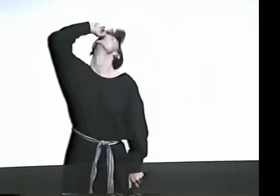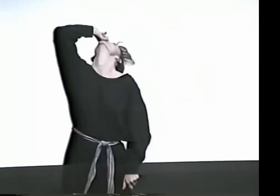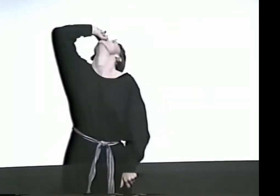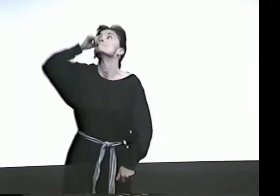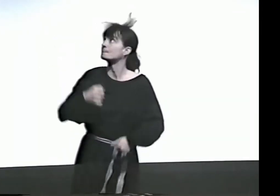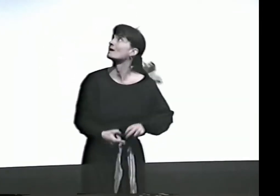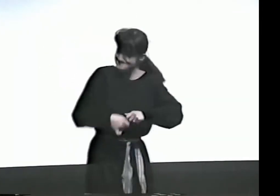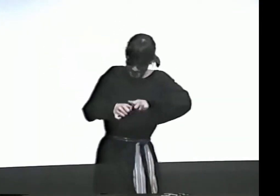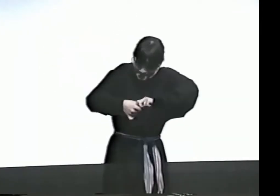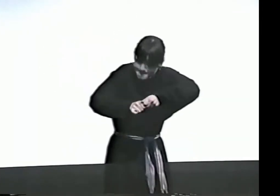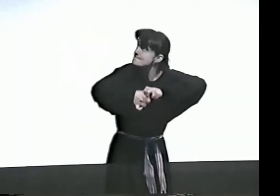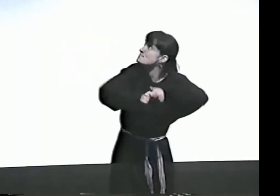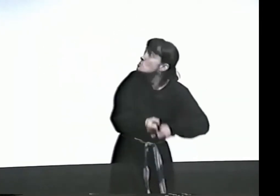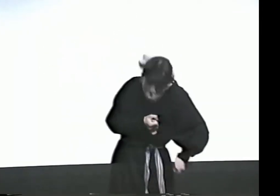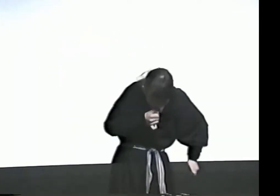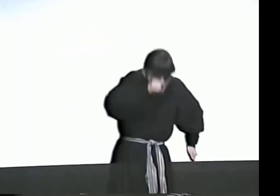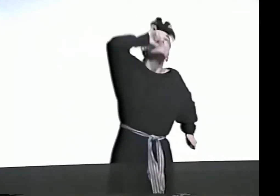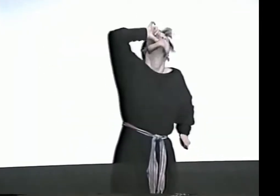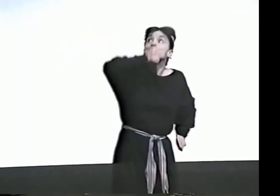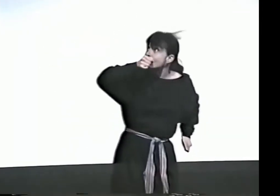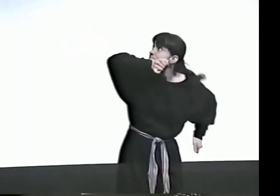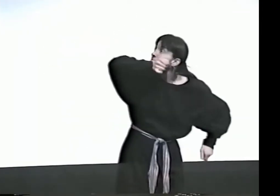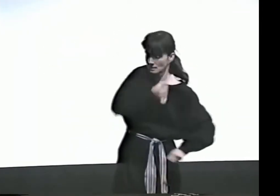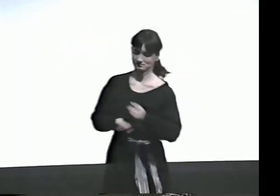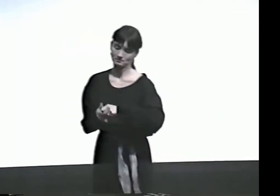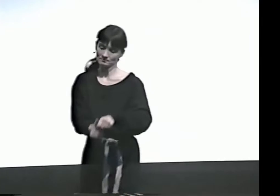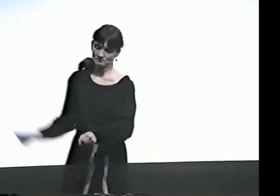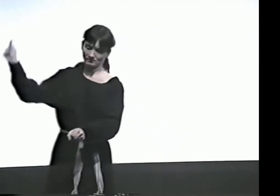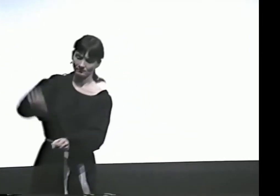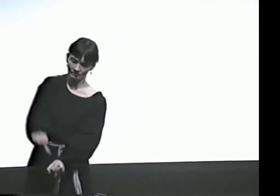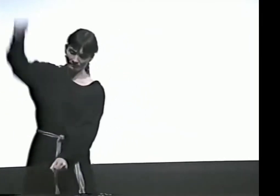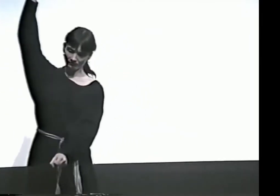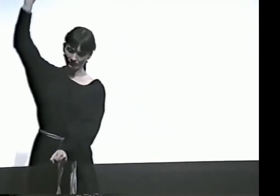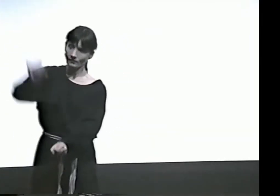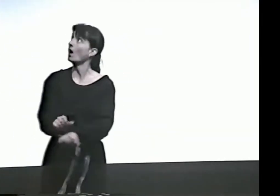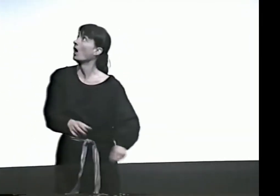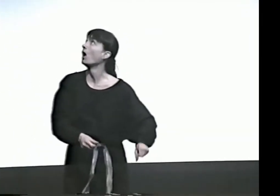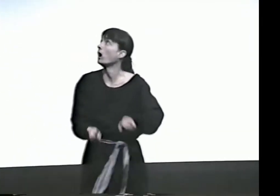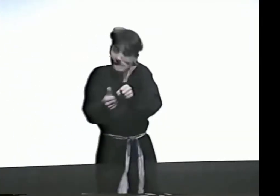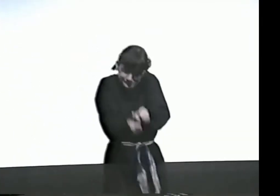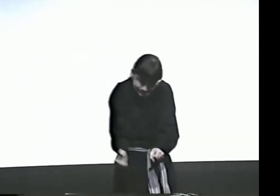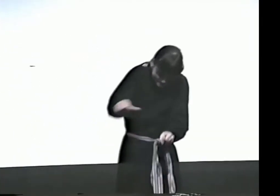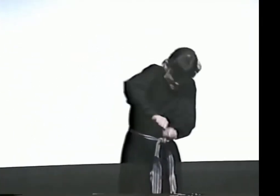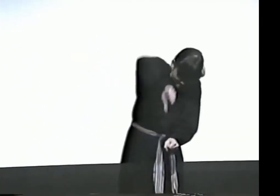FATHER DOWNS BOTTLE. GASOLINE...